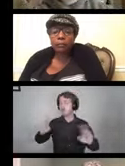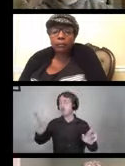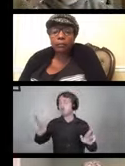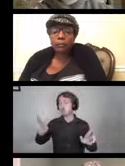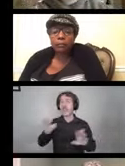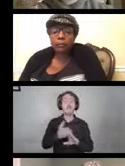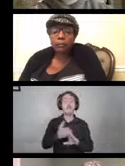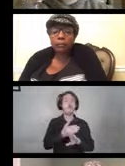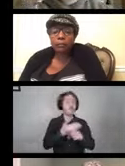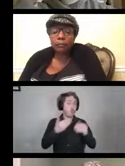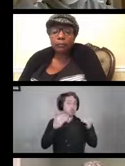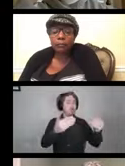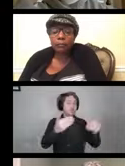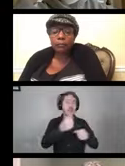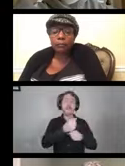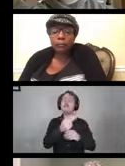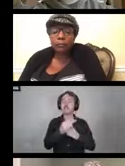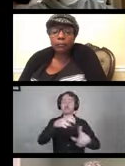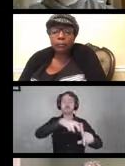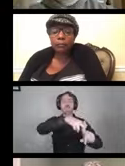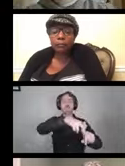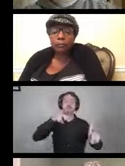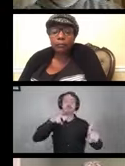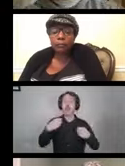Be sure to unplug and remove batteries.